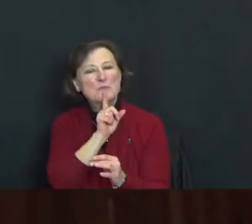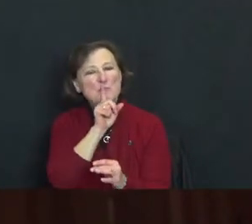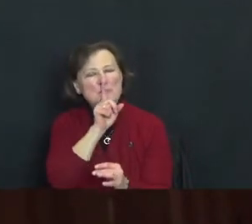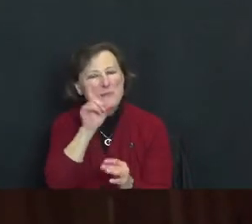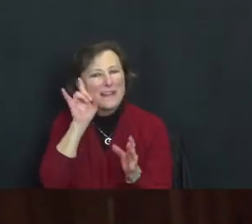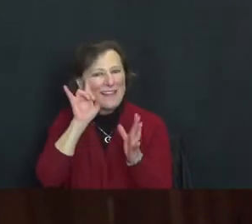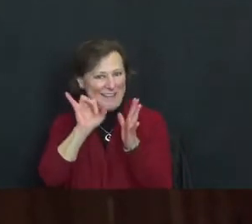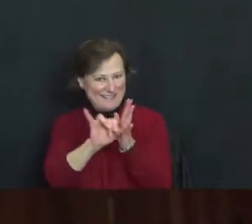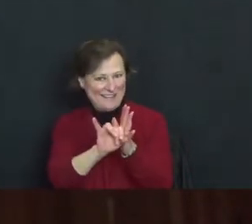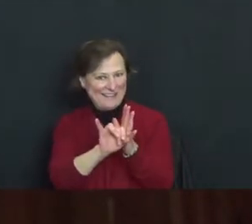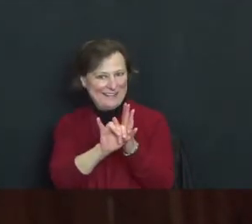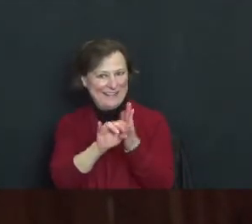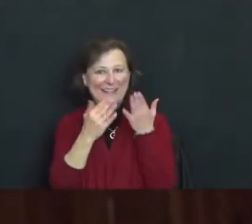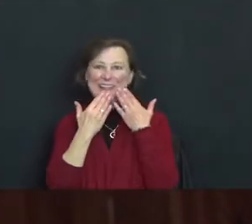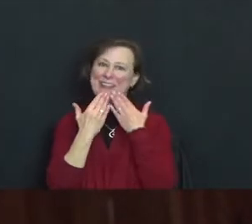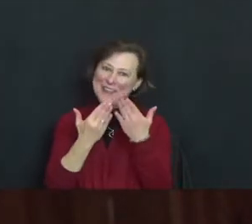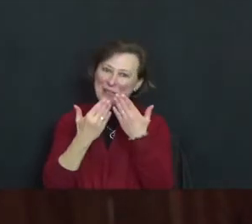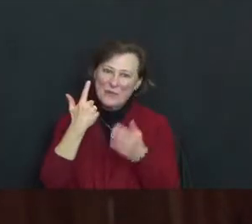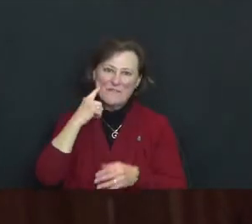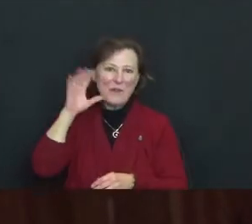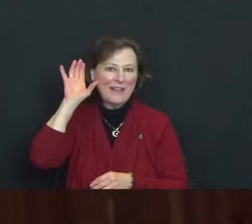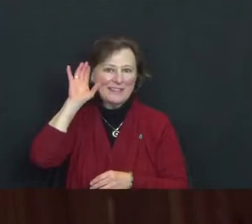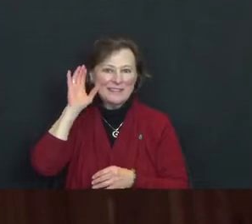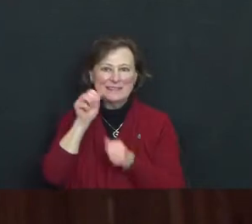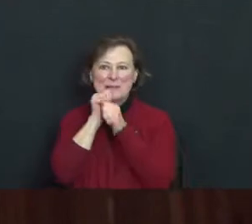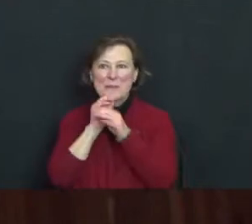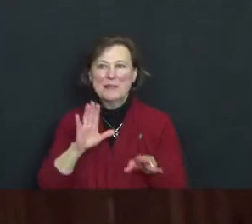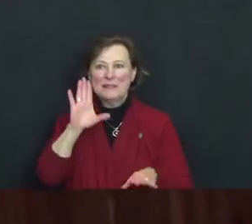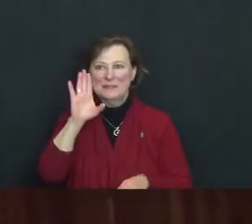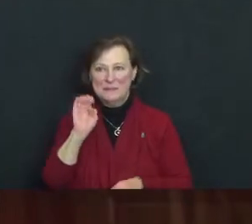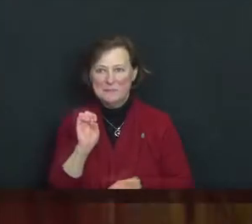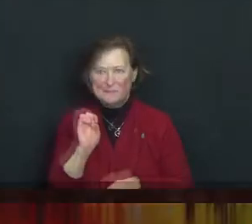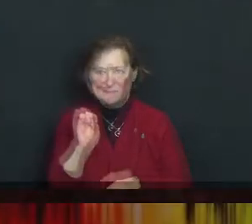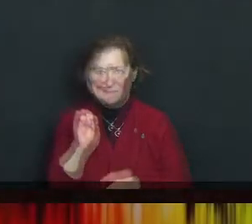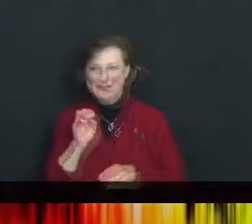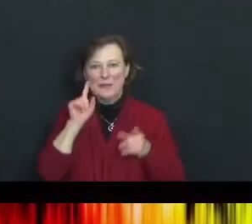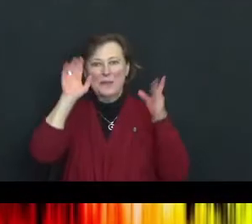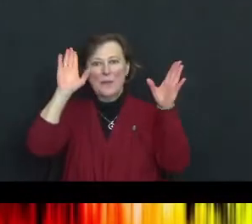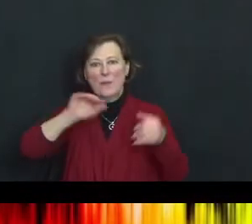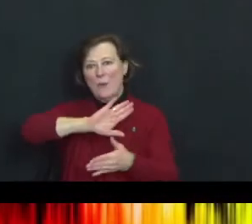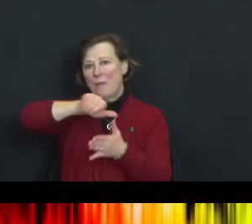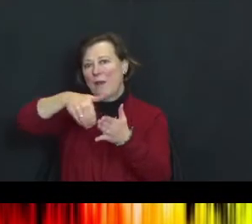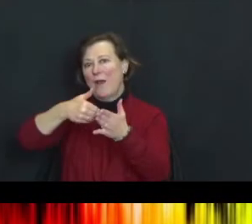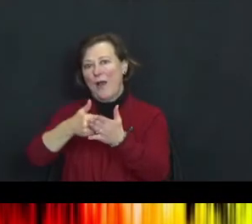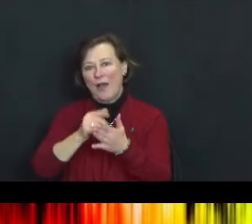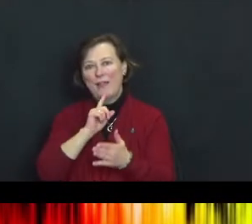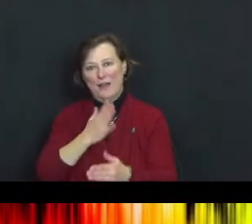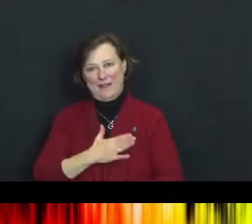Thank you for listening. Blessed be and may all beings be happy.